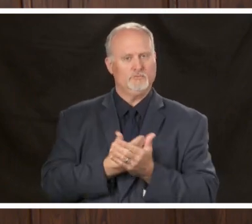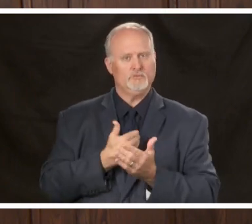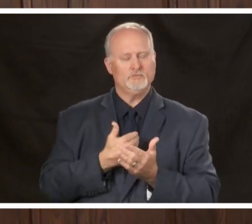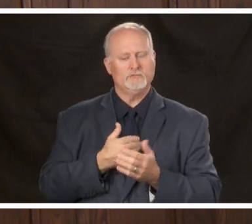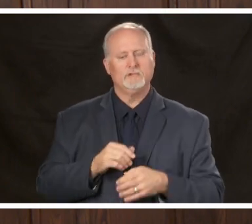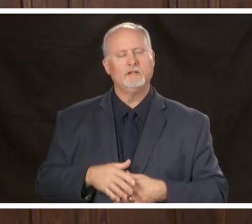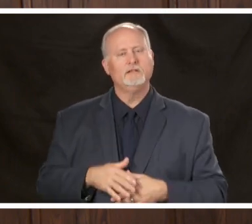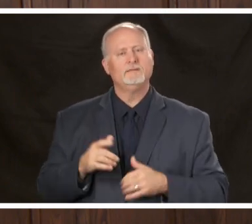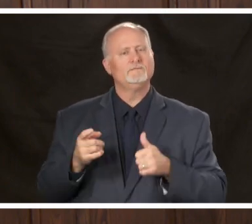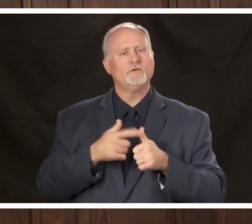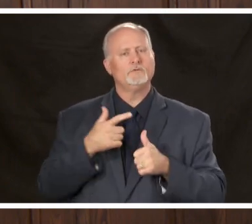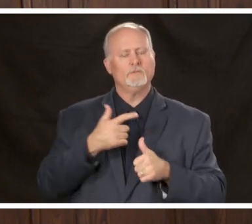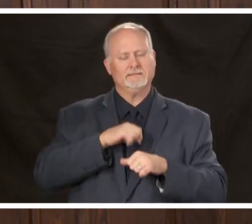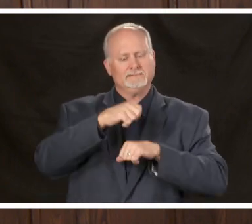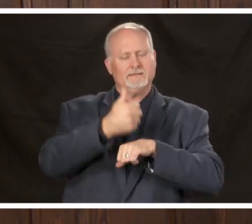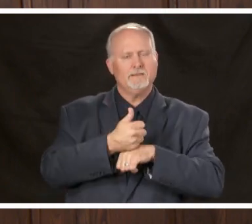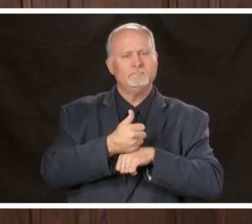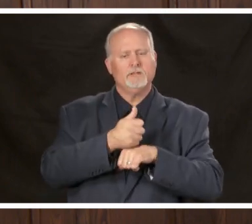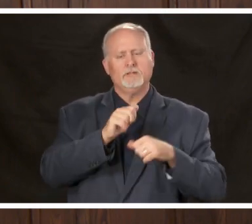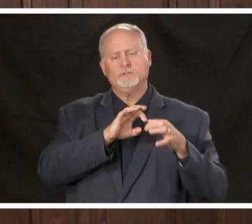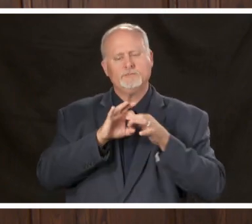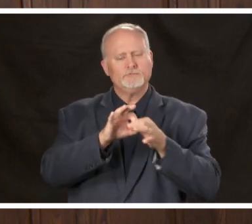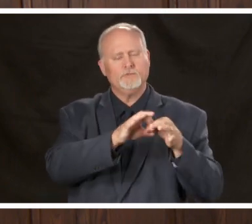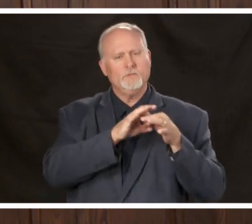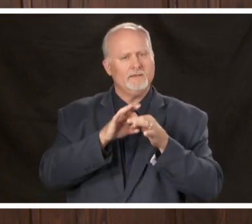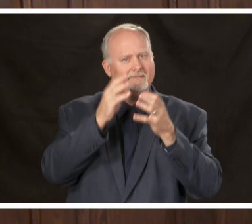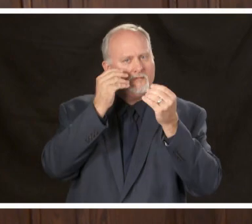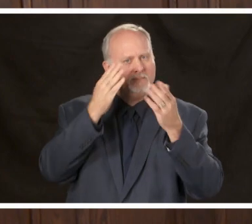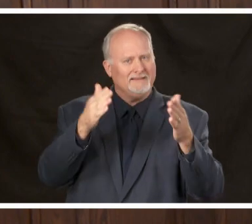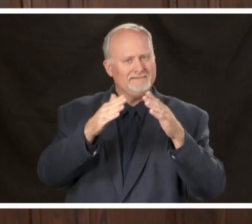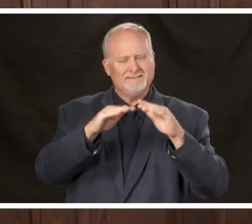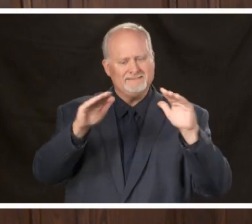joint information center this information hub brought together public